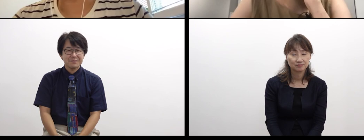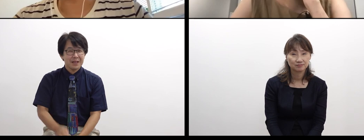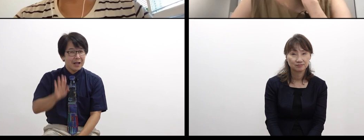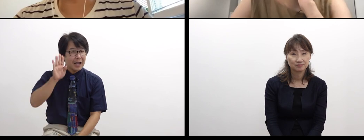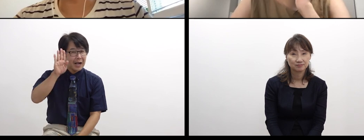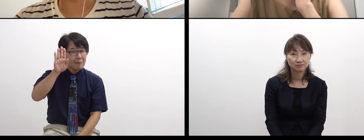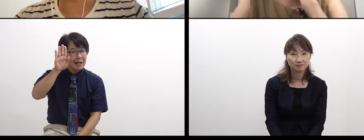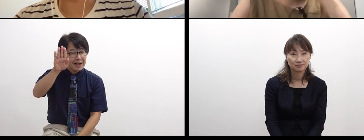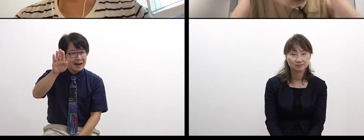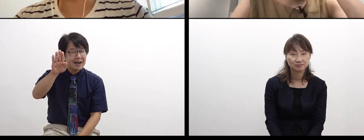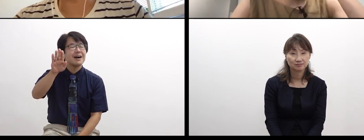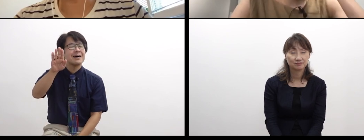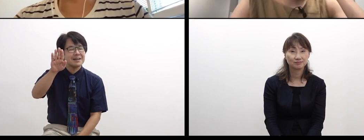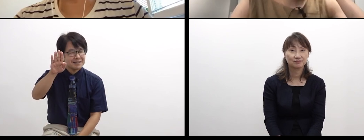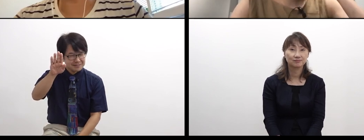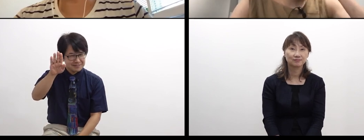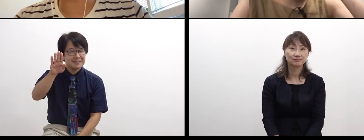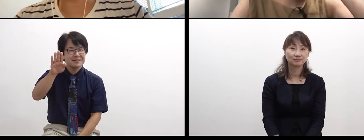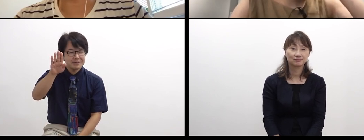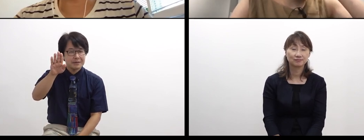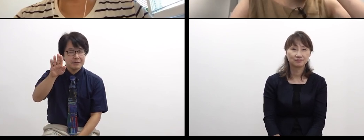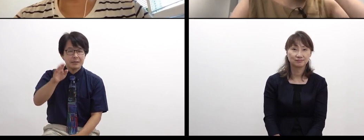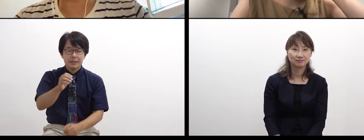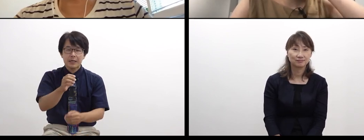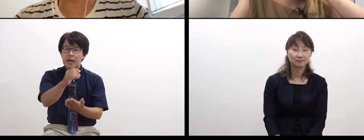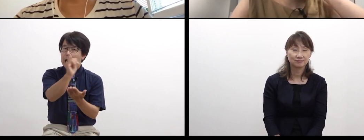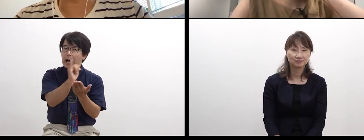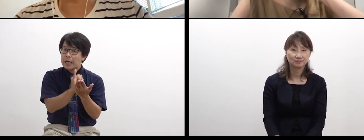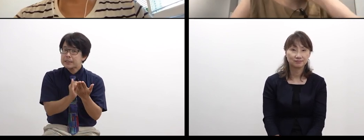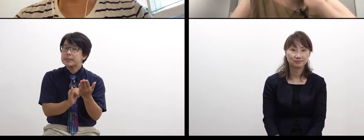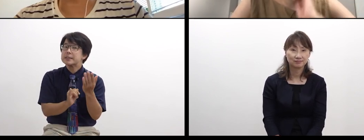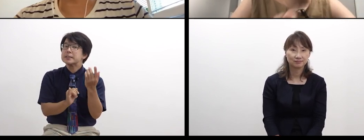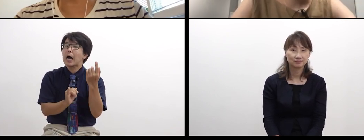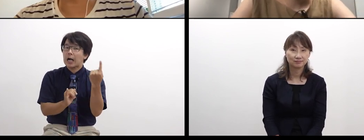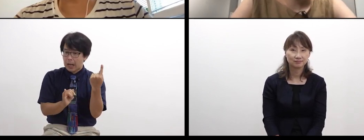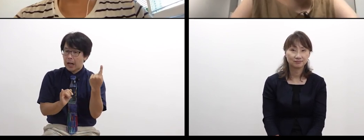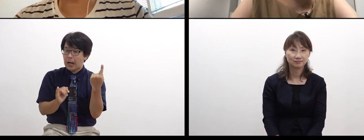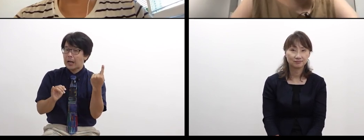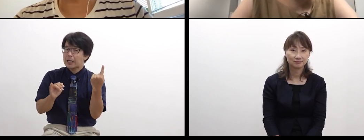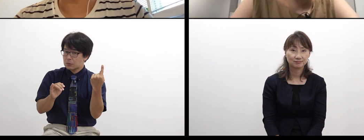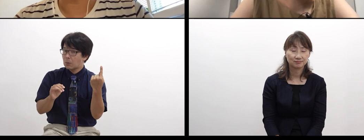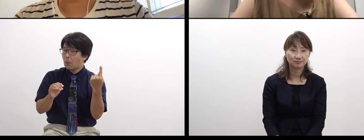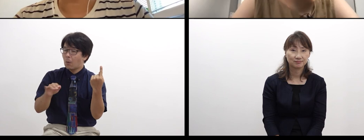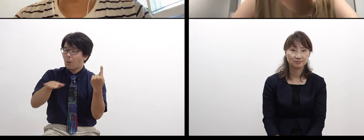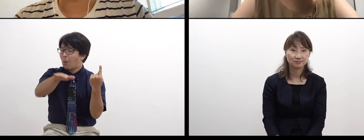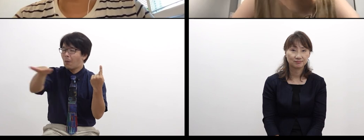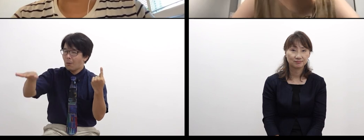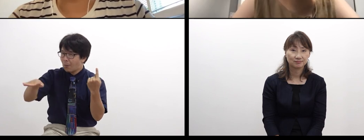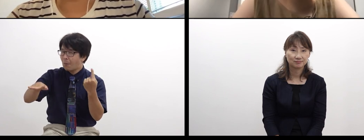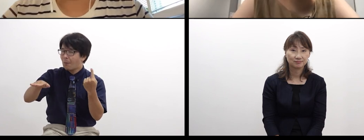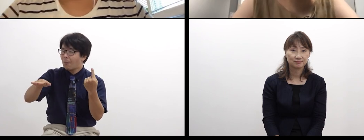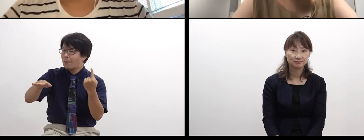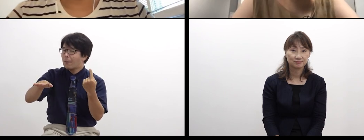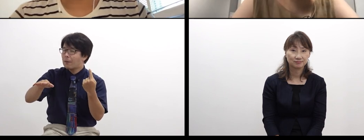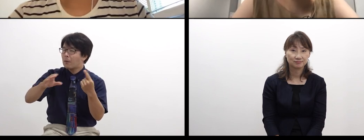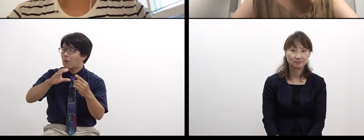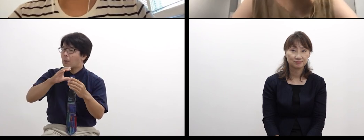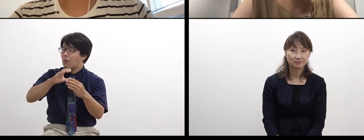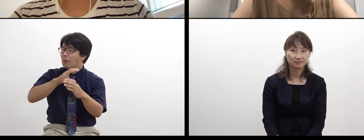we will keep posting the communication of artists on our blog as their diaries,